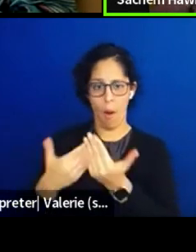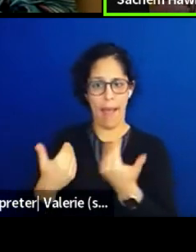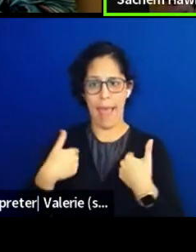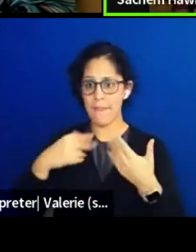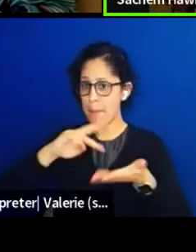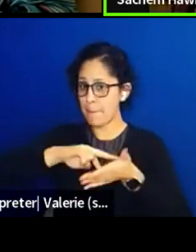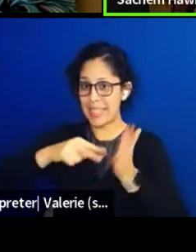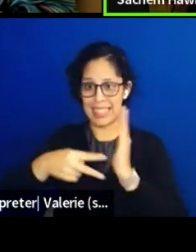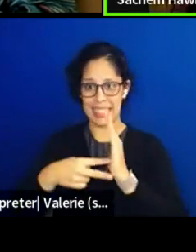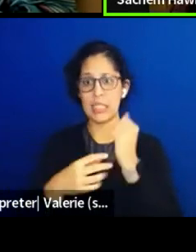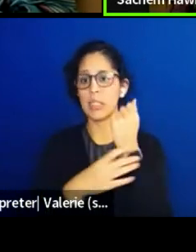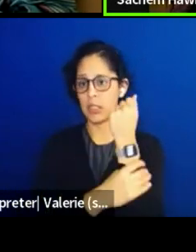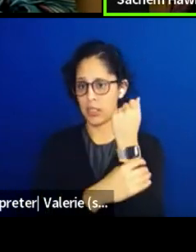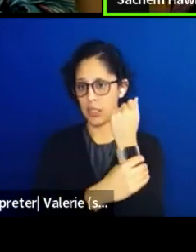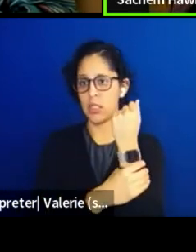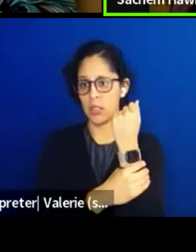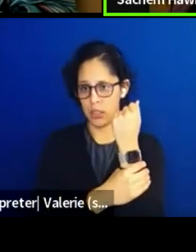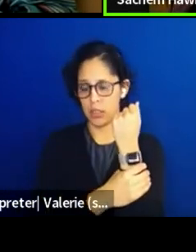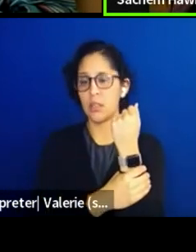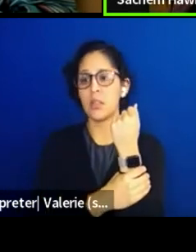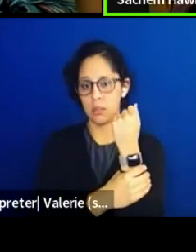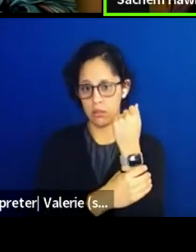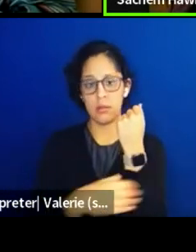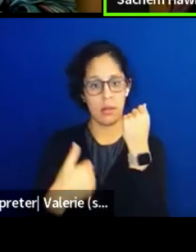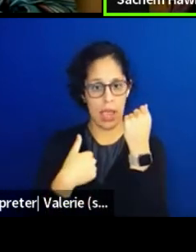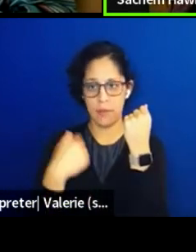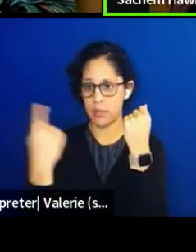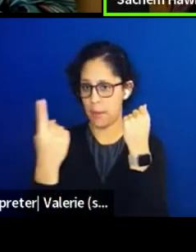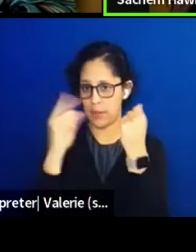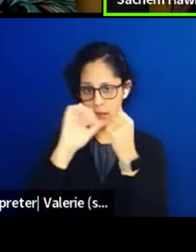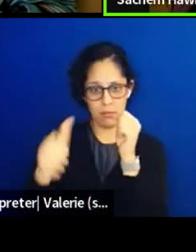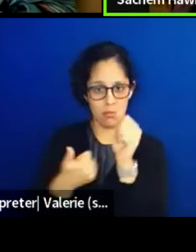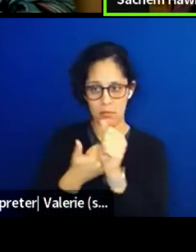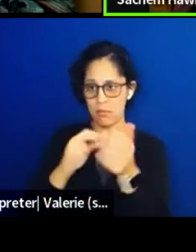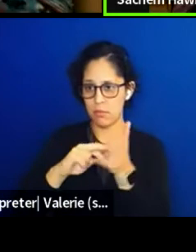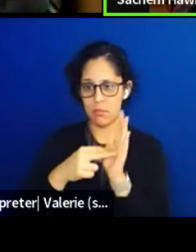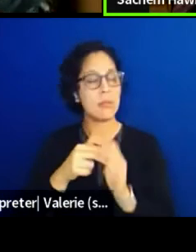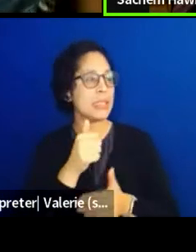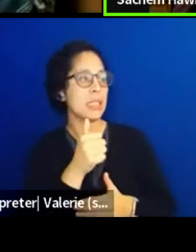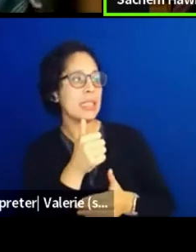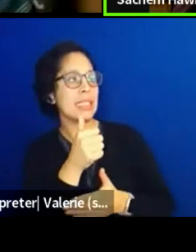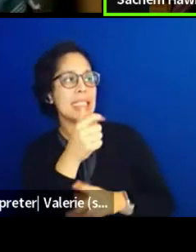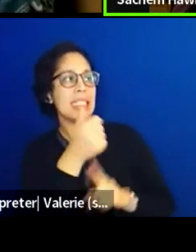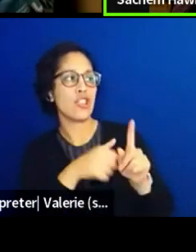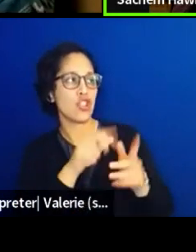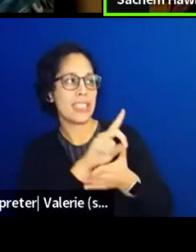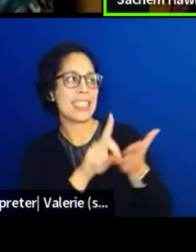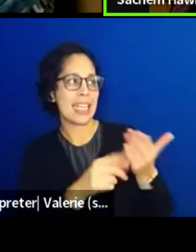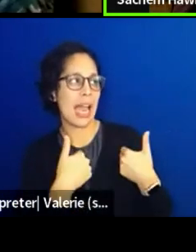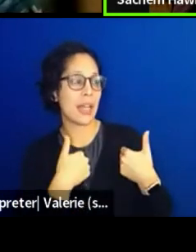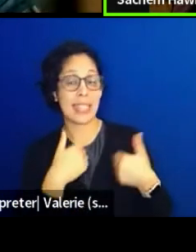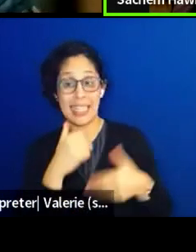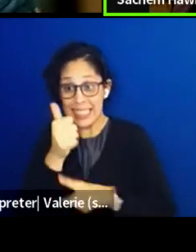Meaning. Meaning and yes. Each design. Yeah. And each tribe has their own.